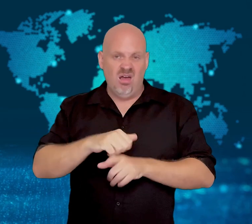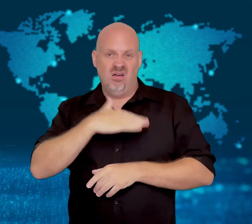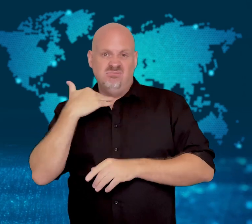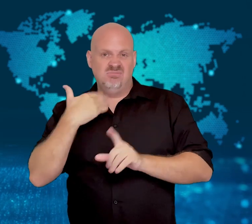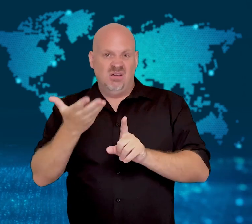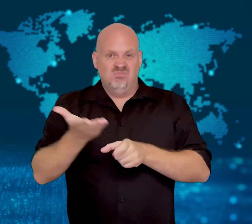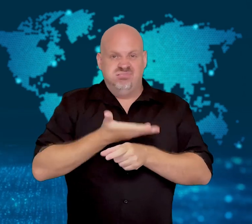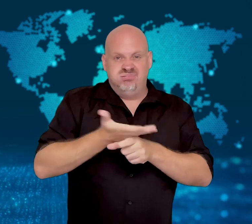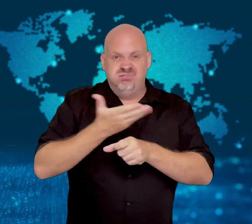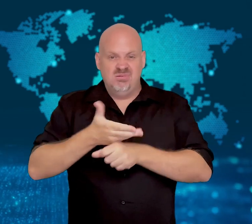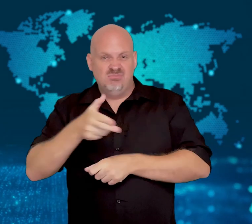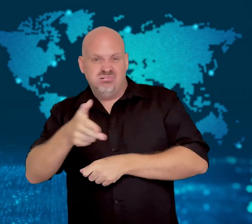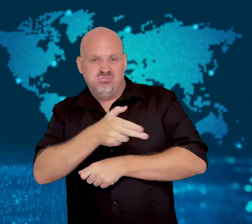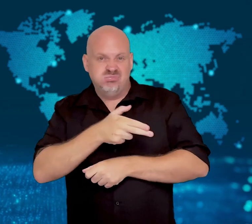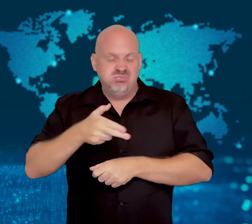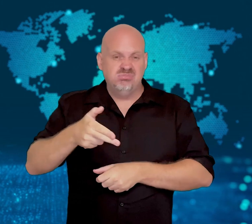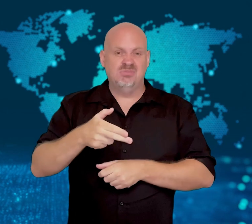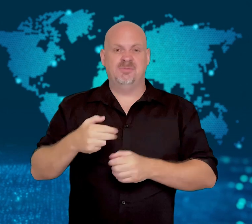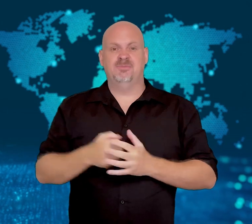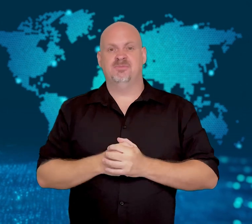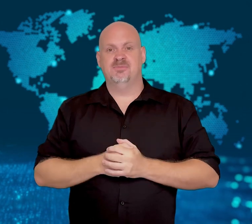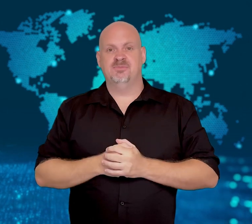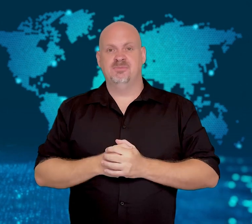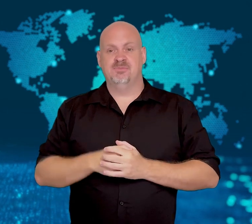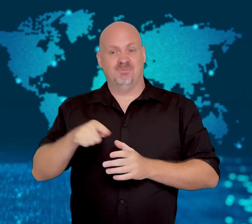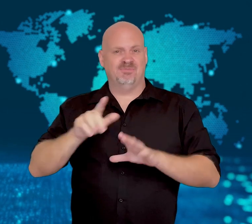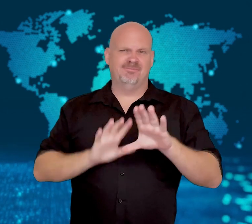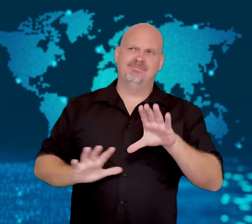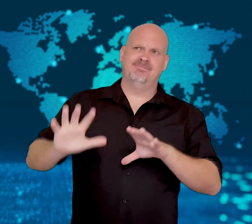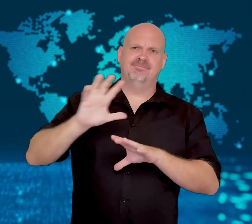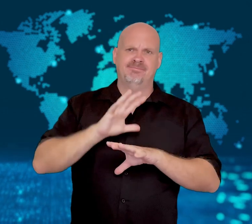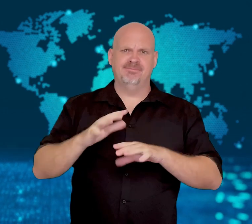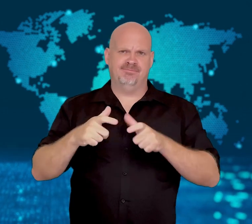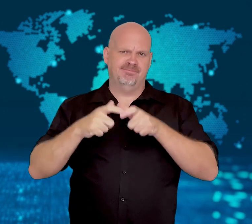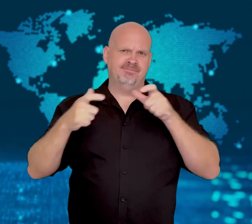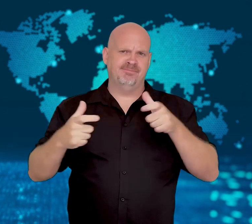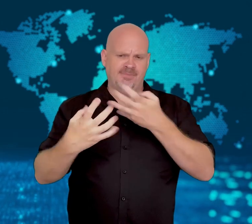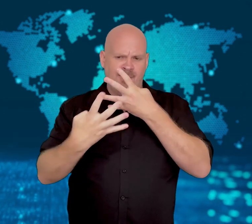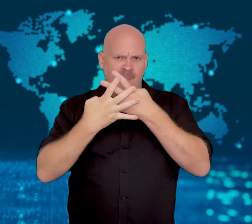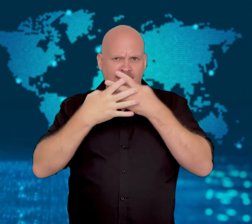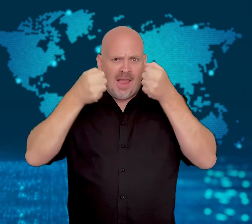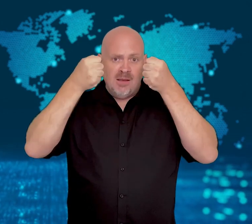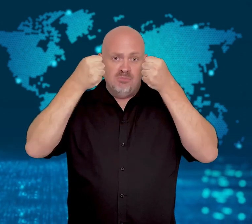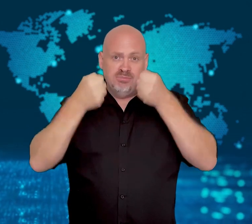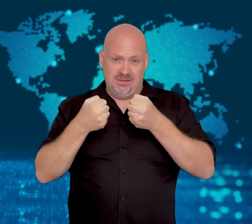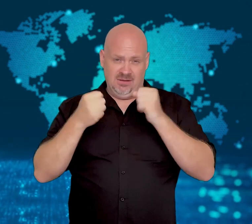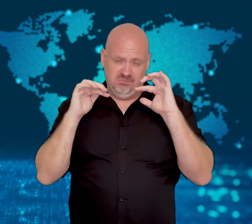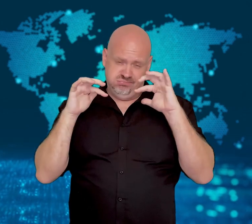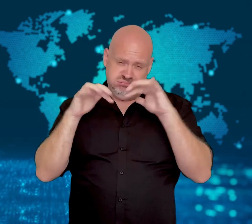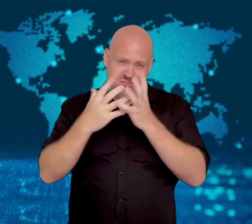Women and children have been raped and killed.